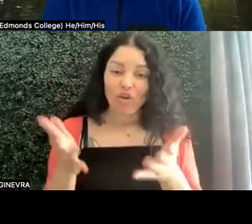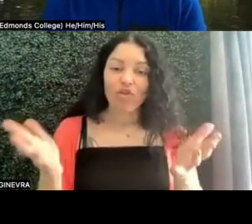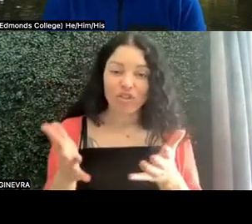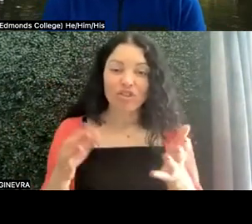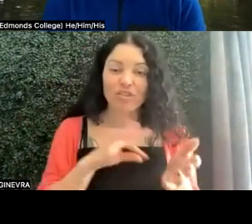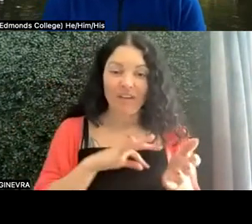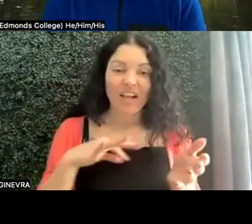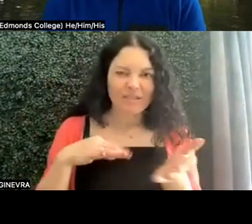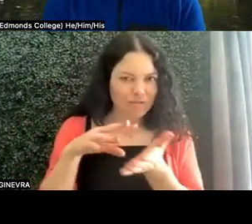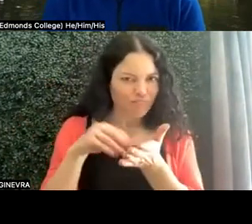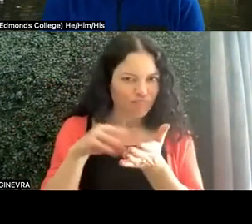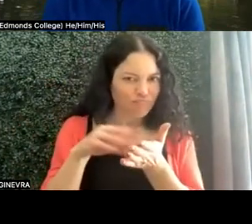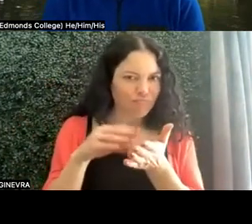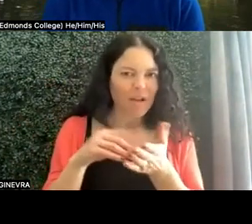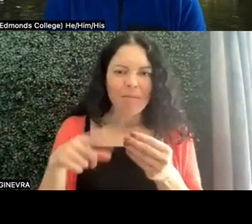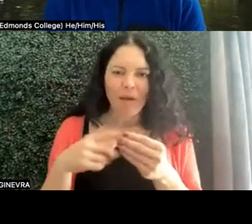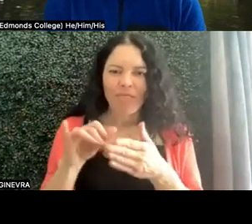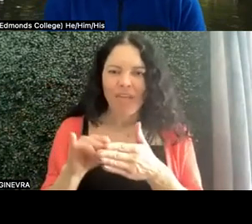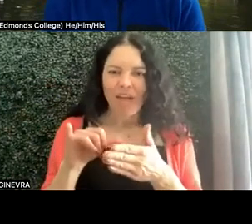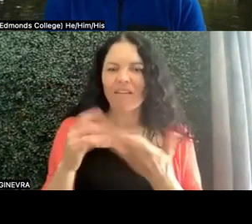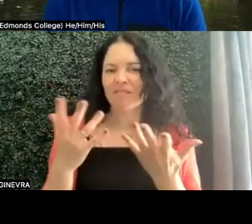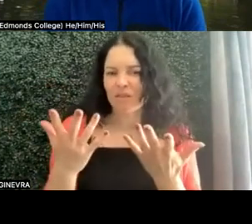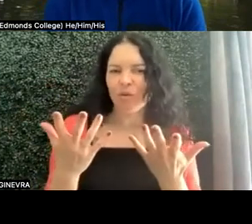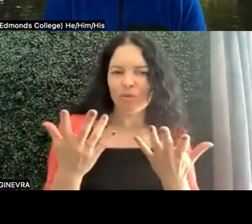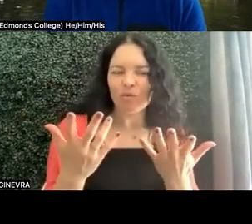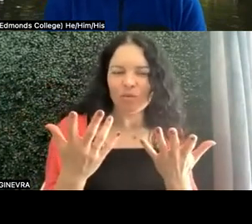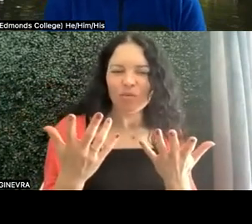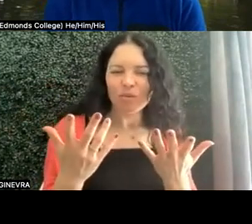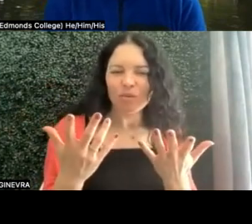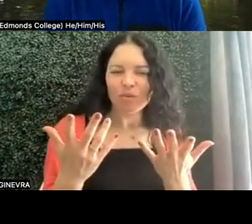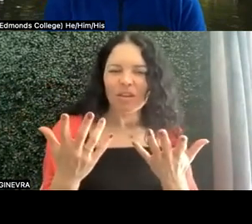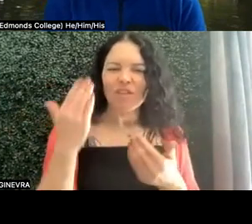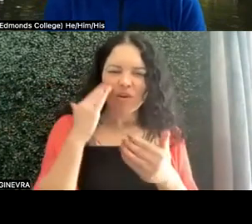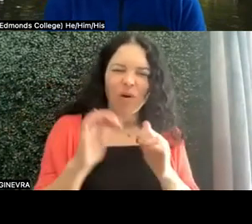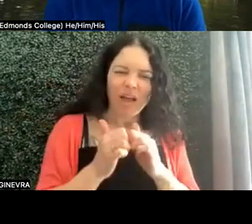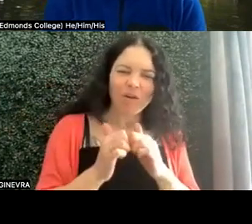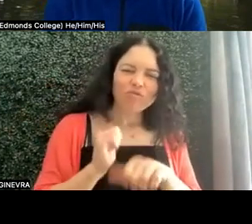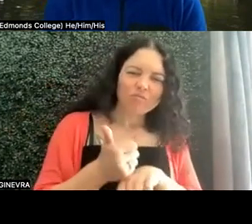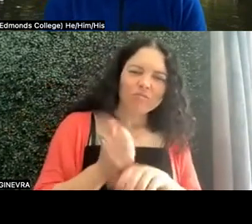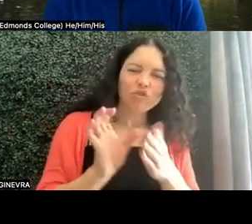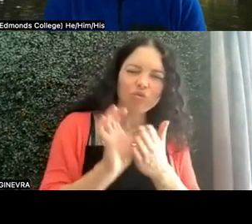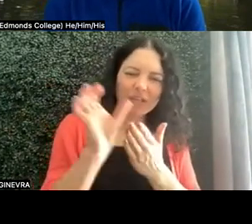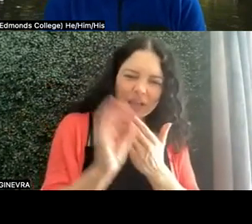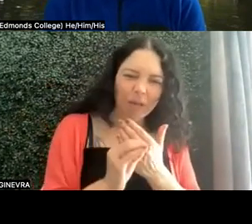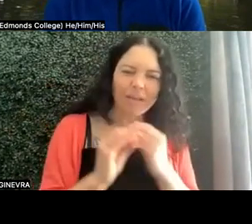to be able to inform their creating their curriculum and their pedagogy with that in mind.